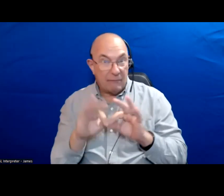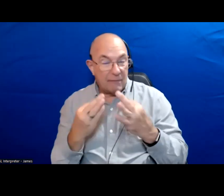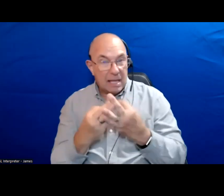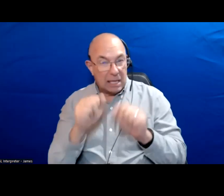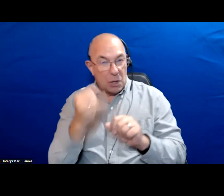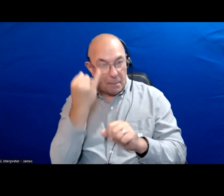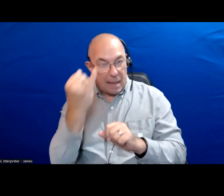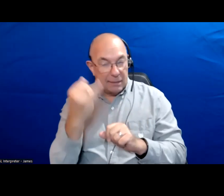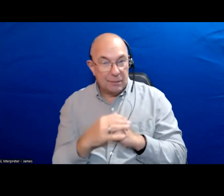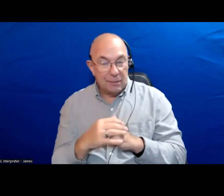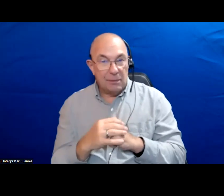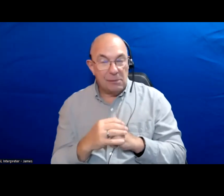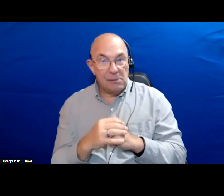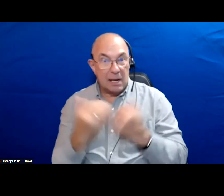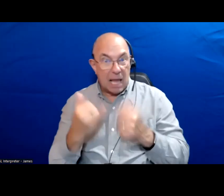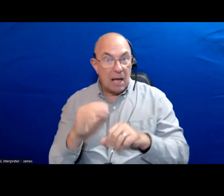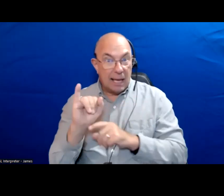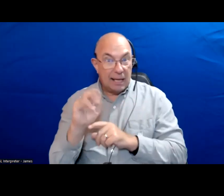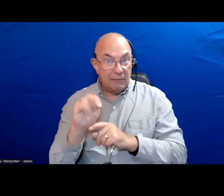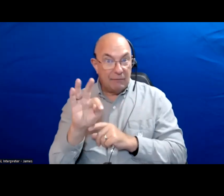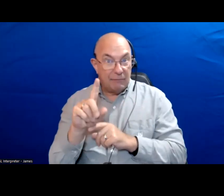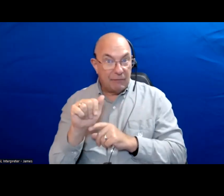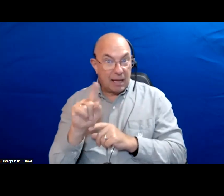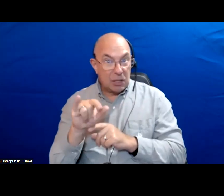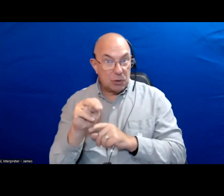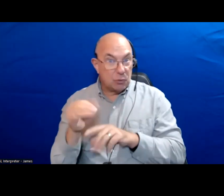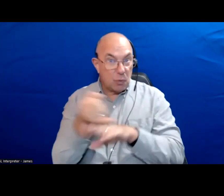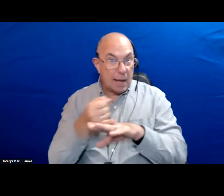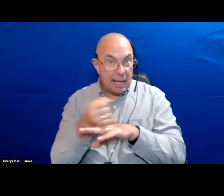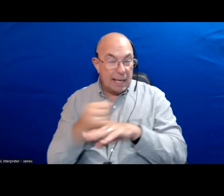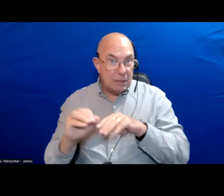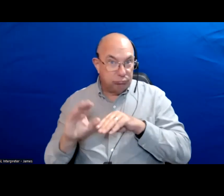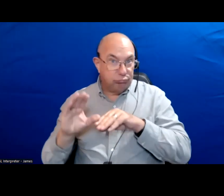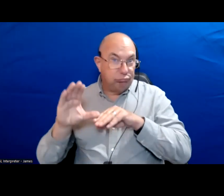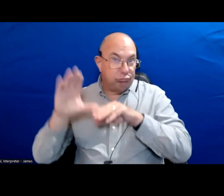Imagine now what the inflation rates that we are seeing how difficult it is, the city